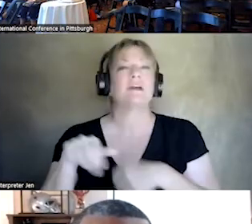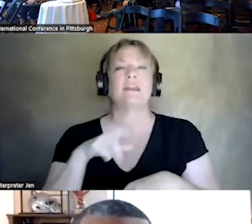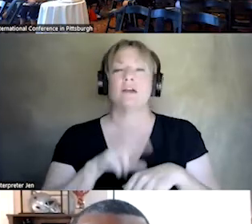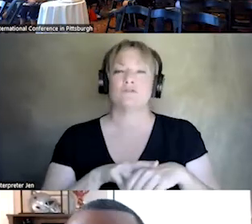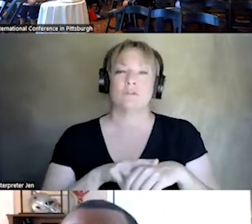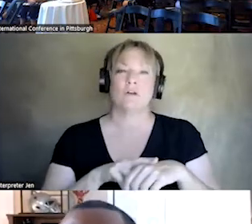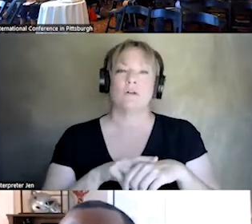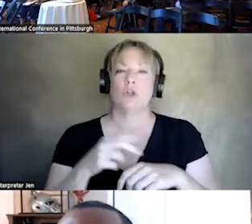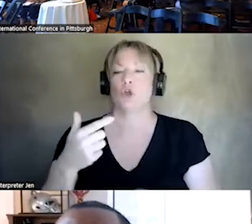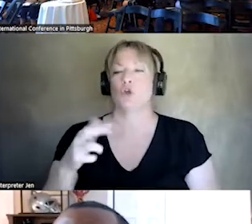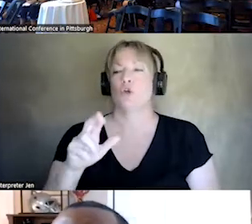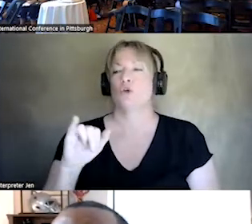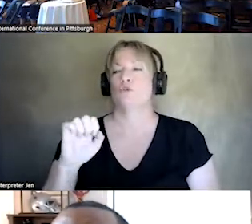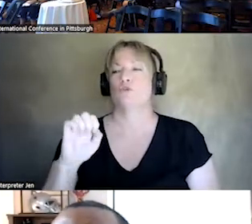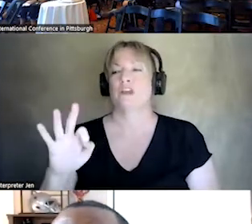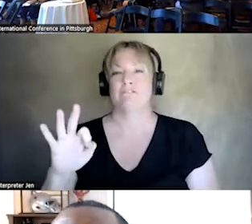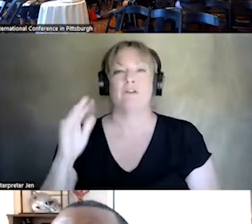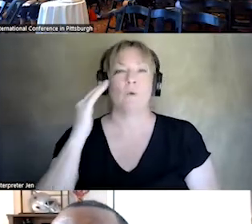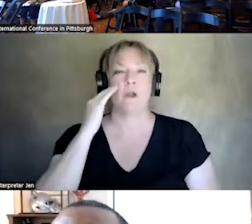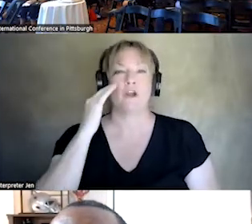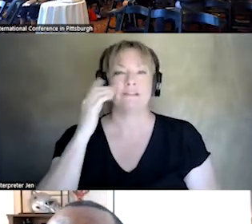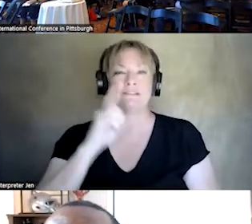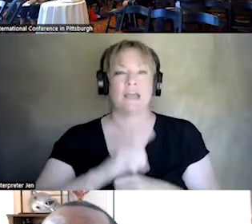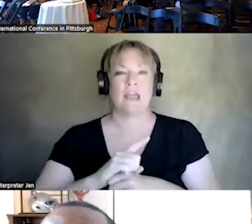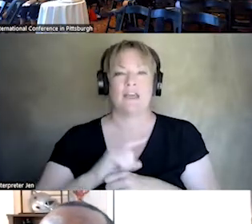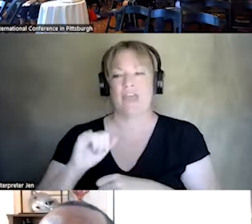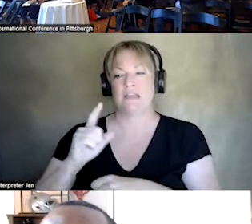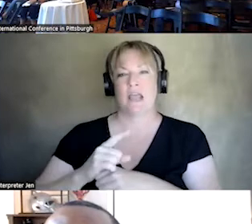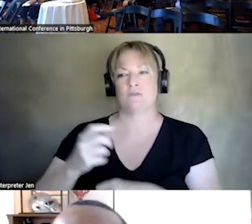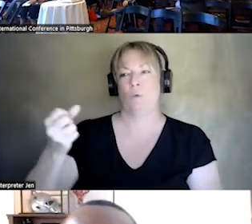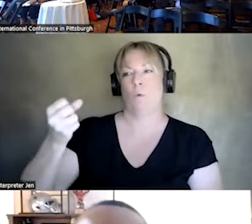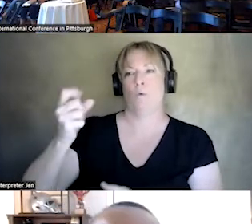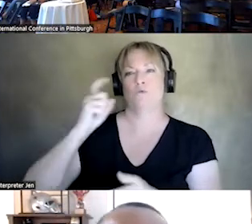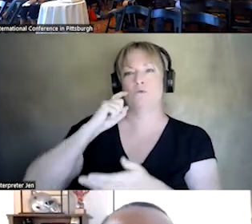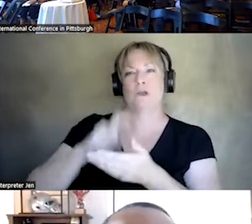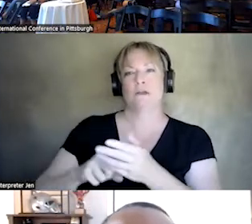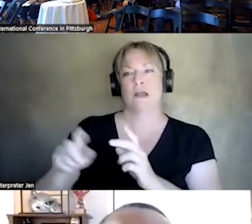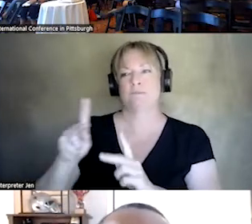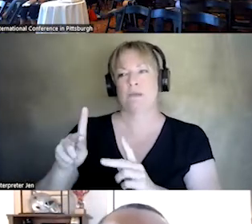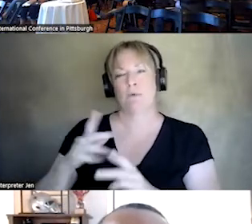GRIEF AWARENESS DAY. THE DAY THAT IS SET ASIDE TO RECOGNIZE PEOPLE THAT HAVE SUFFERED LOSS. AND